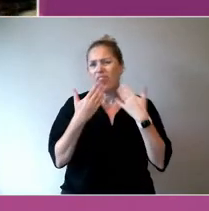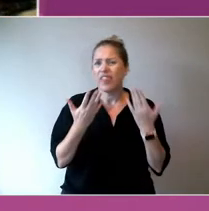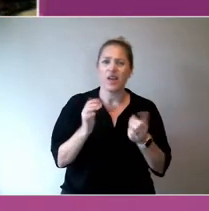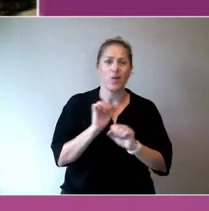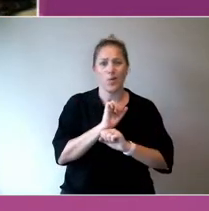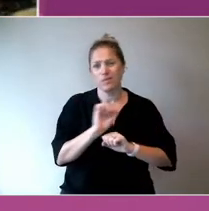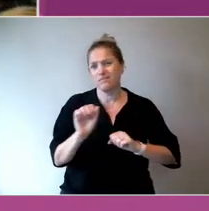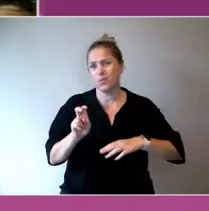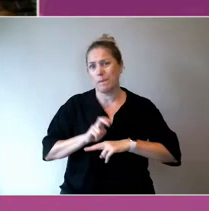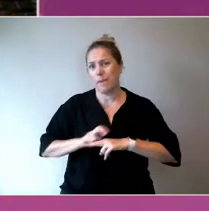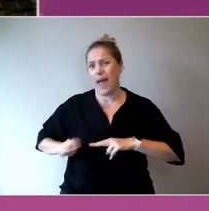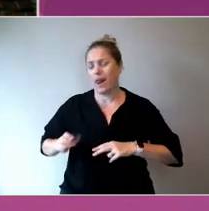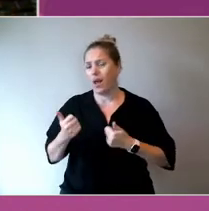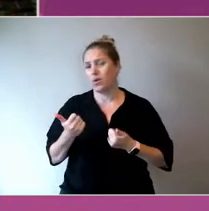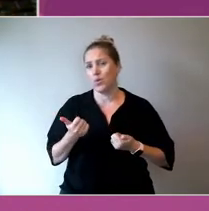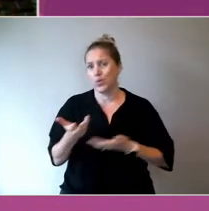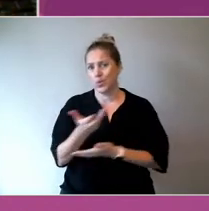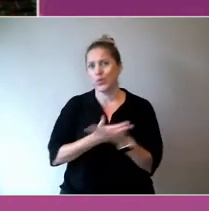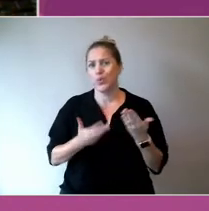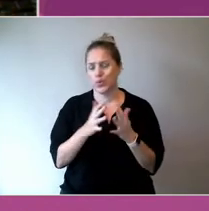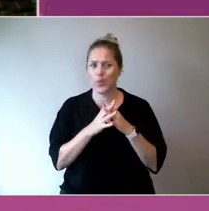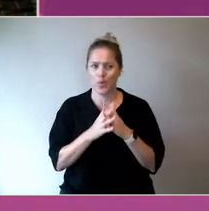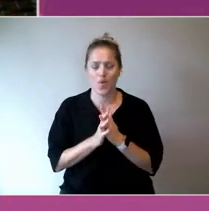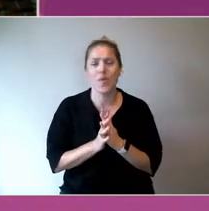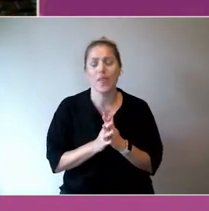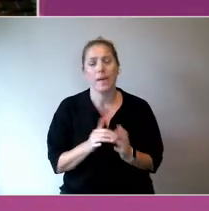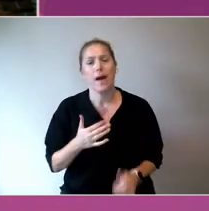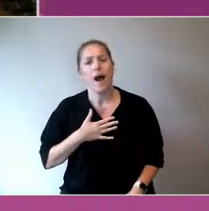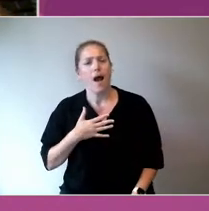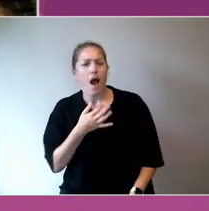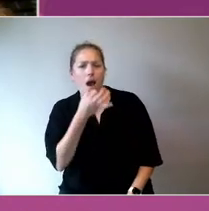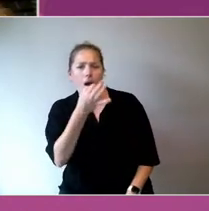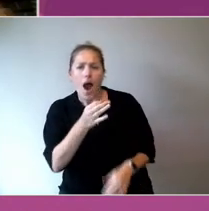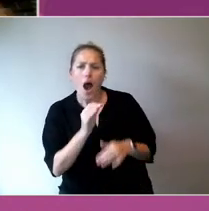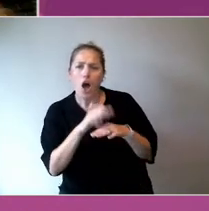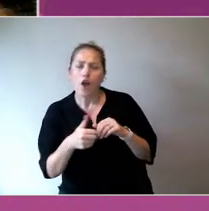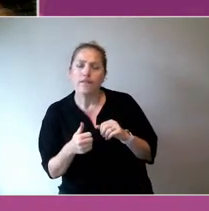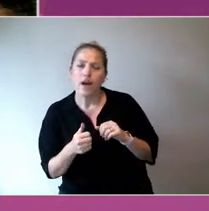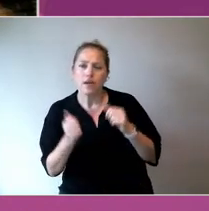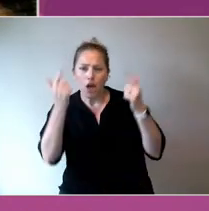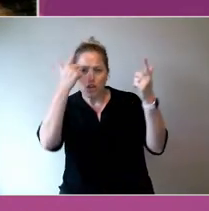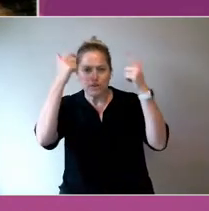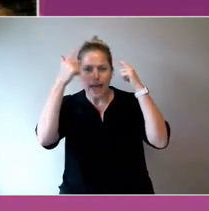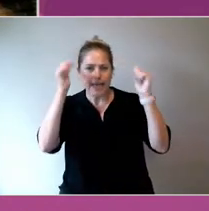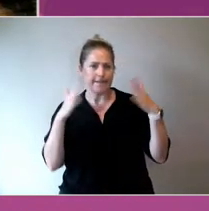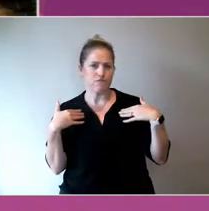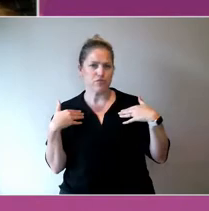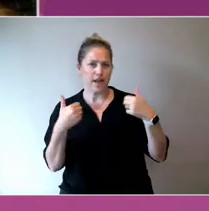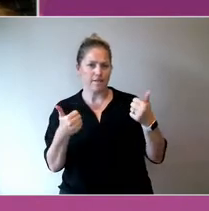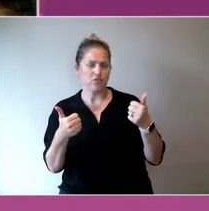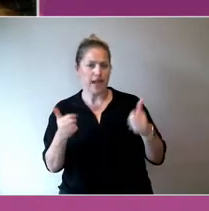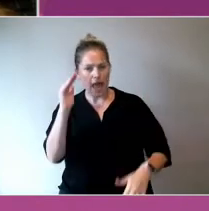I wanted to ask about creative recovery and resilience building in relation to arts and